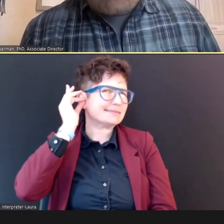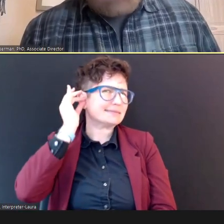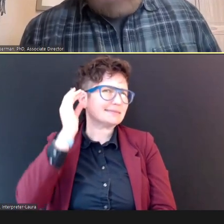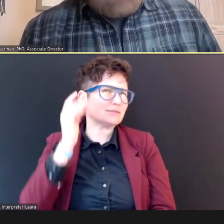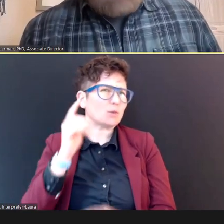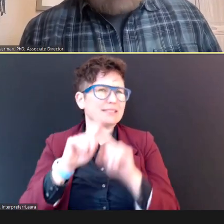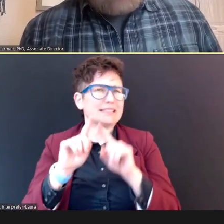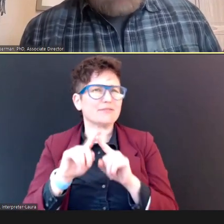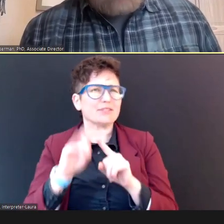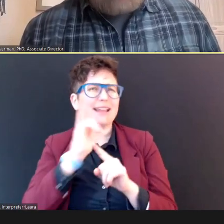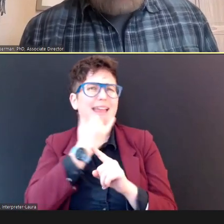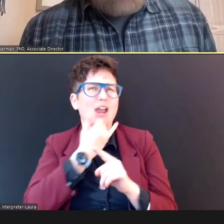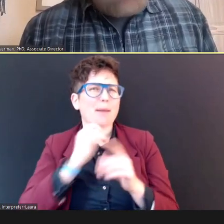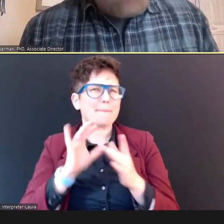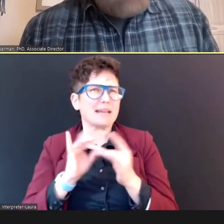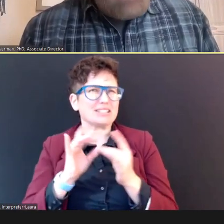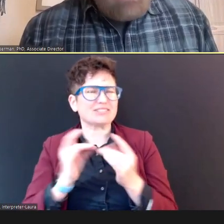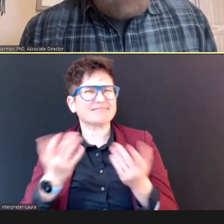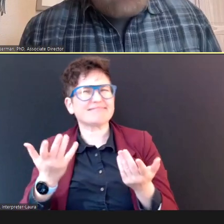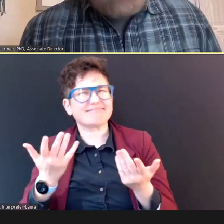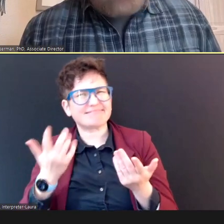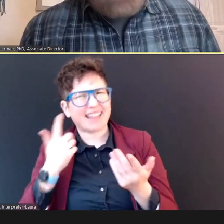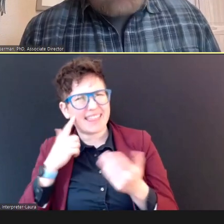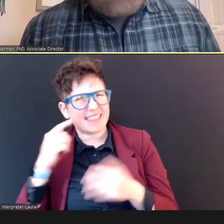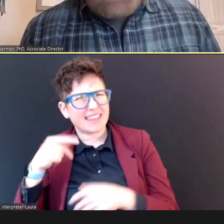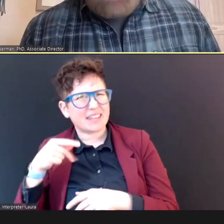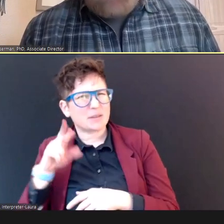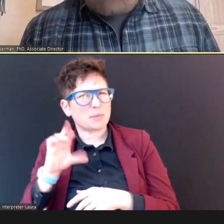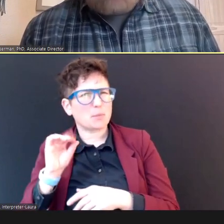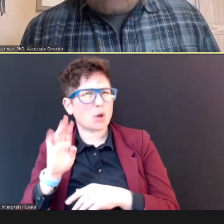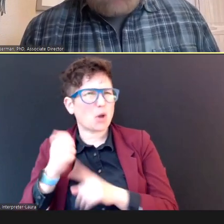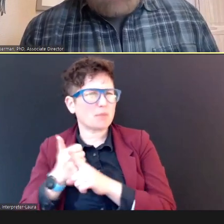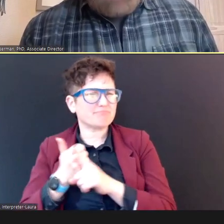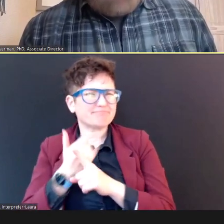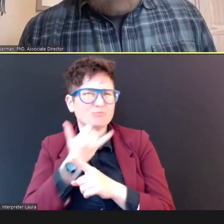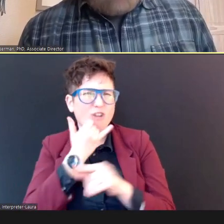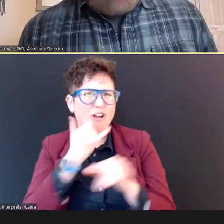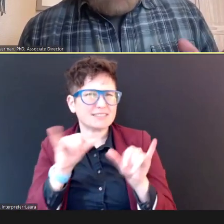messages! " "I don't think the probes are the right size!